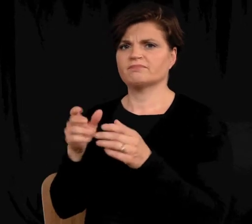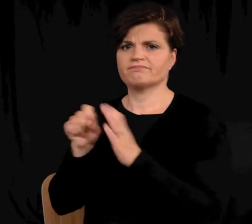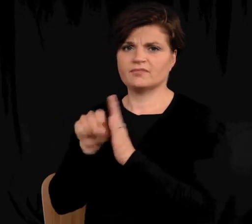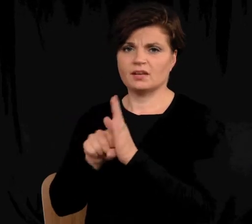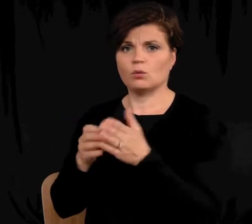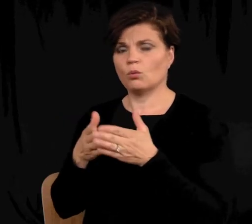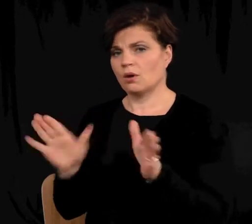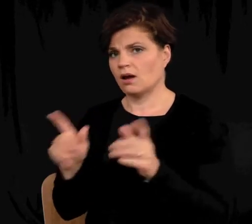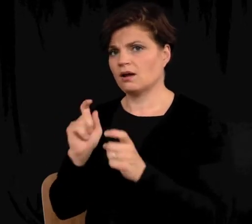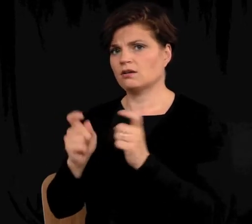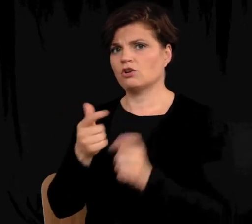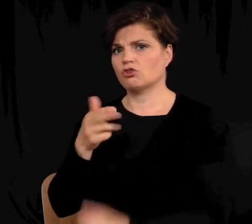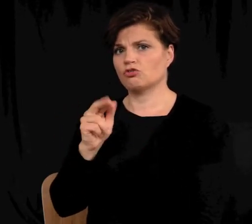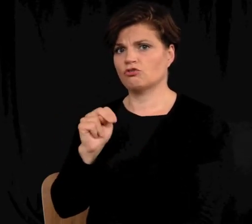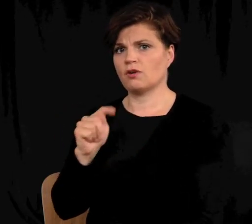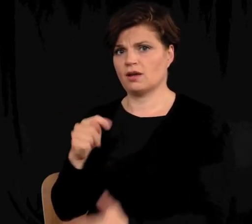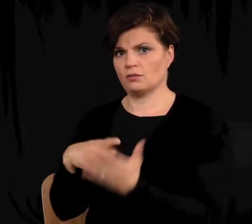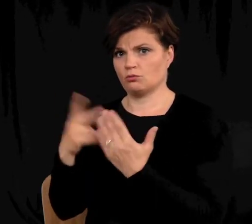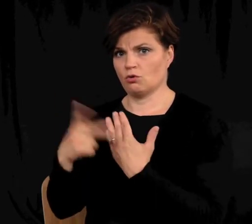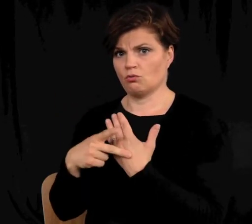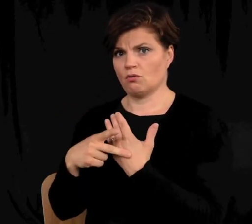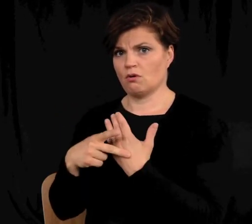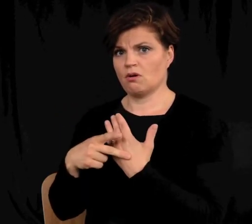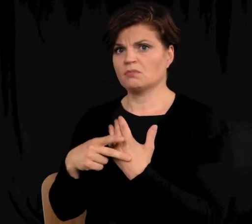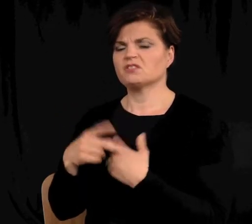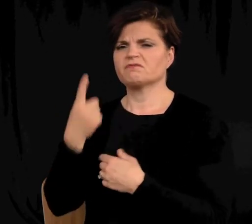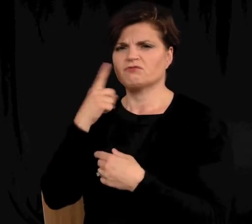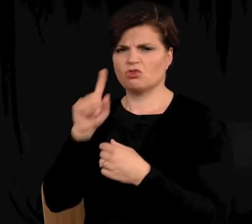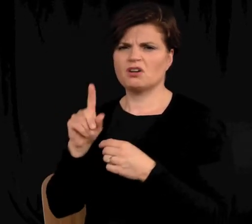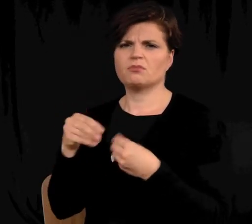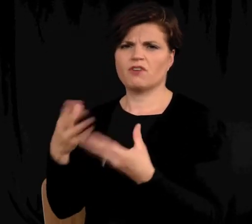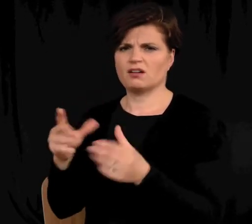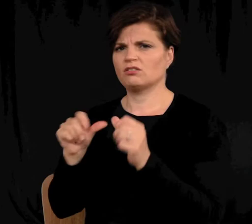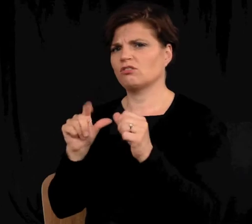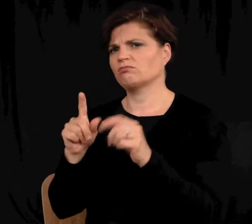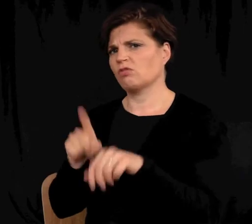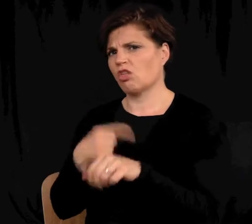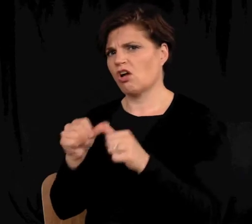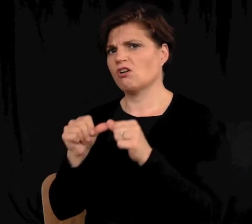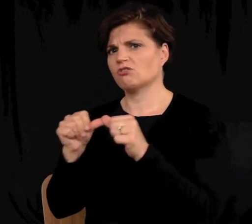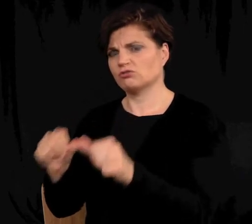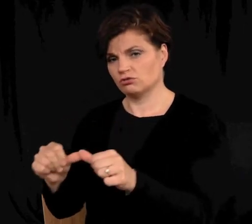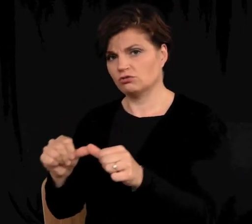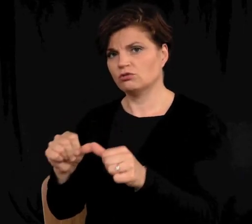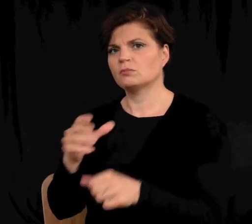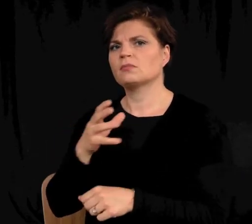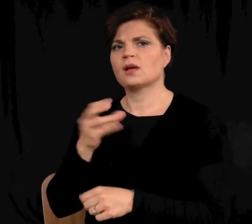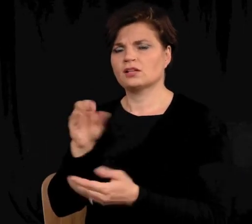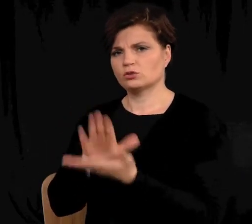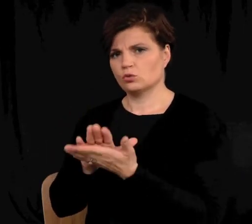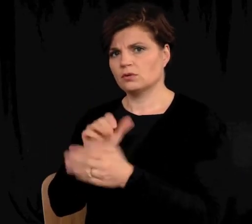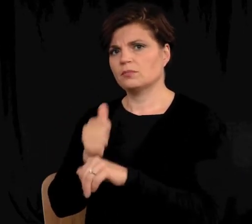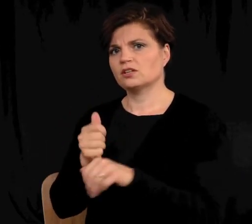statewide grant program to provide long-term and school-based